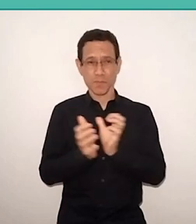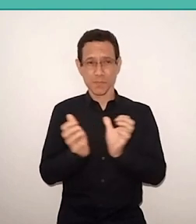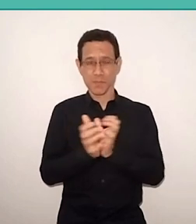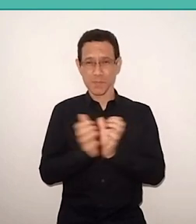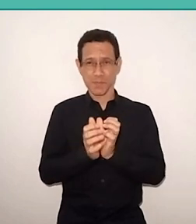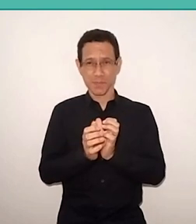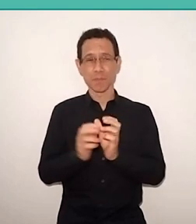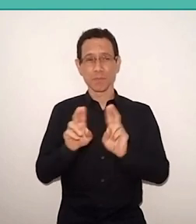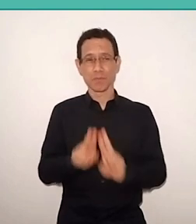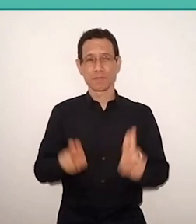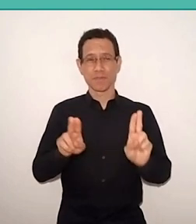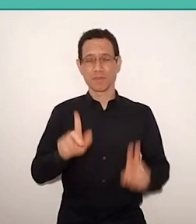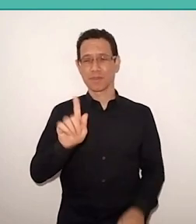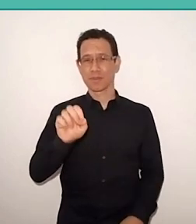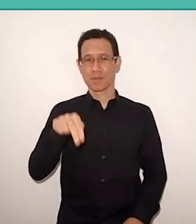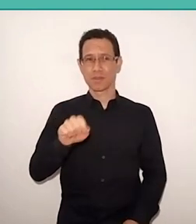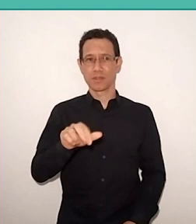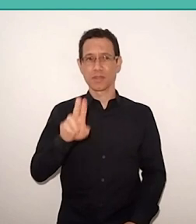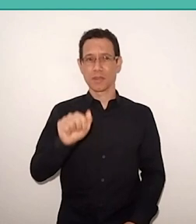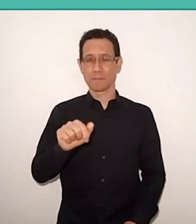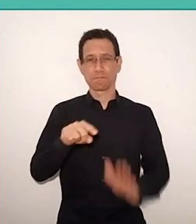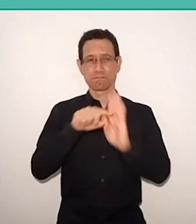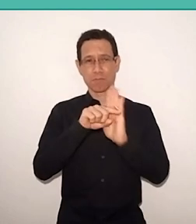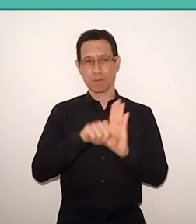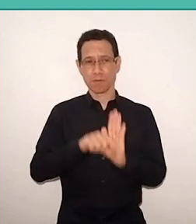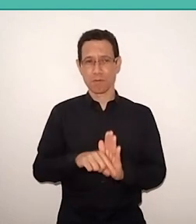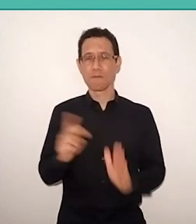analyze, value and update